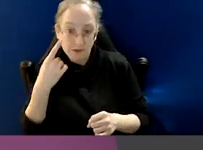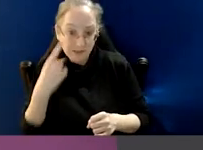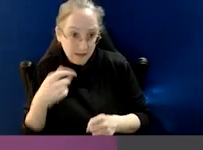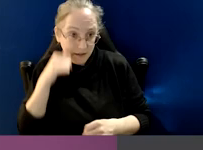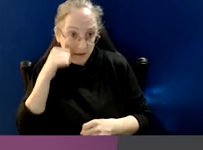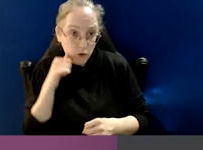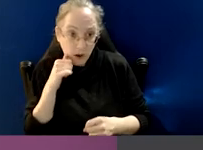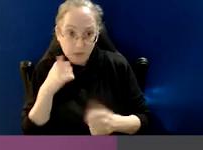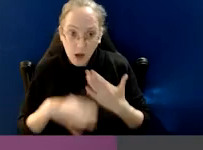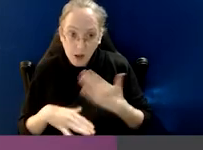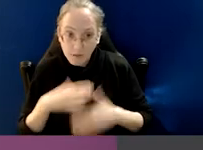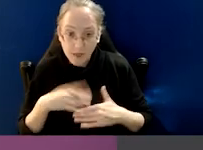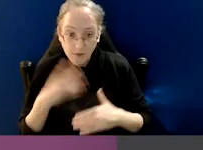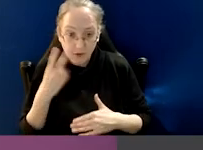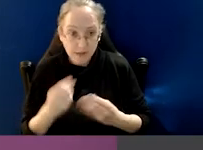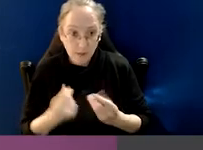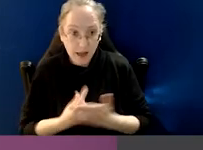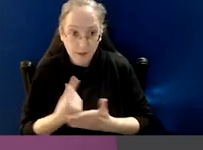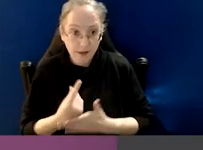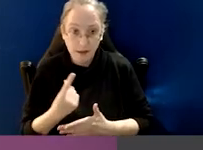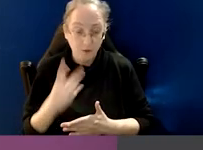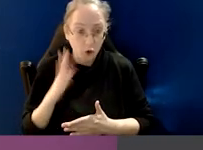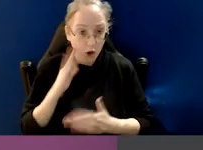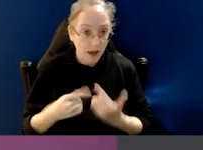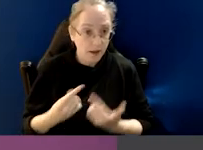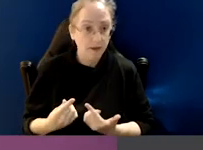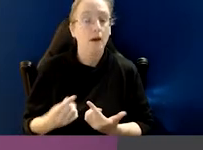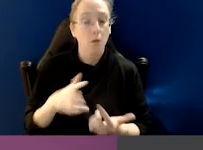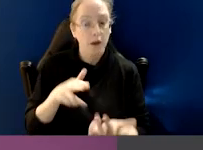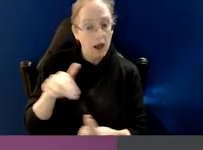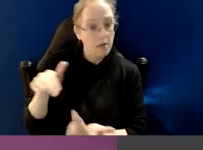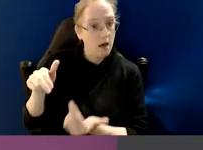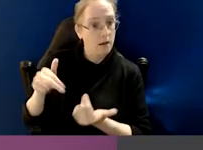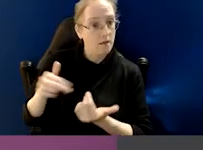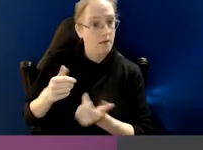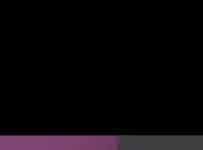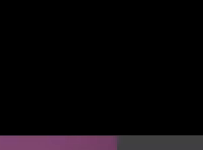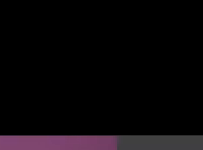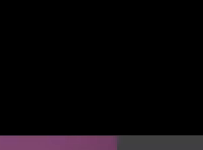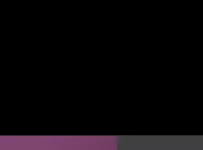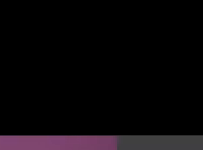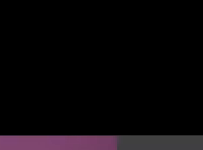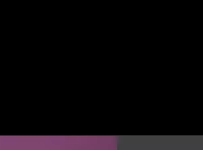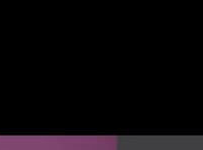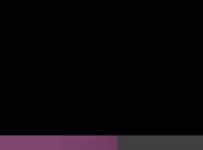Have you seen it occur?" And gathering those results over time,